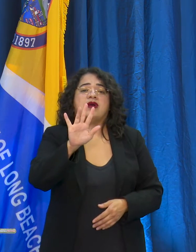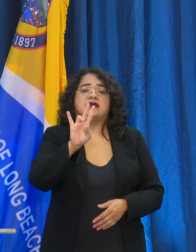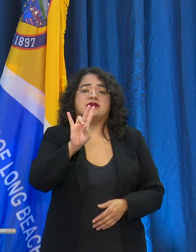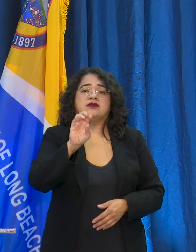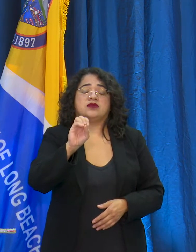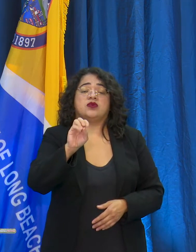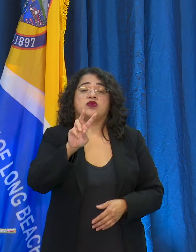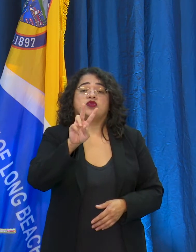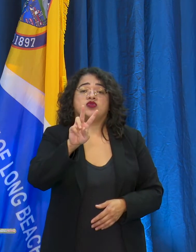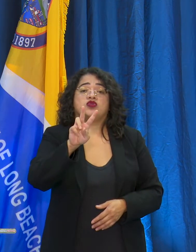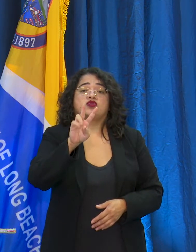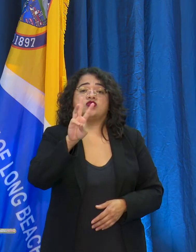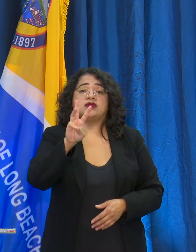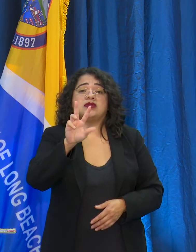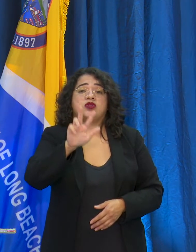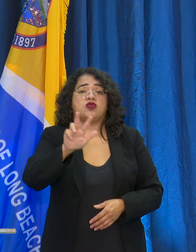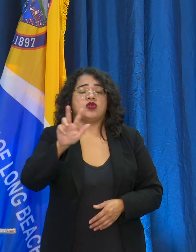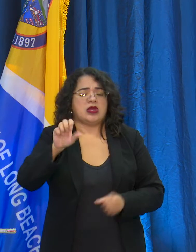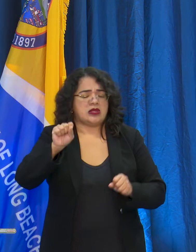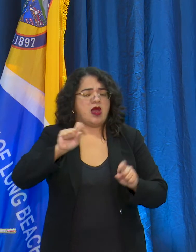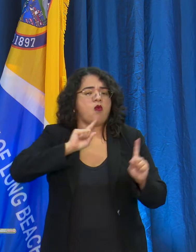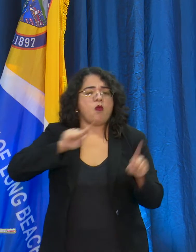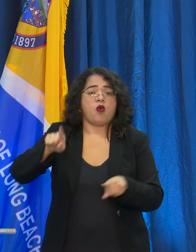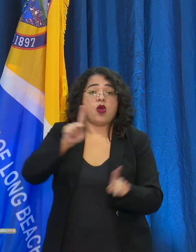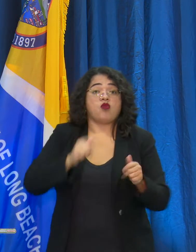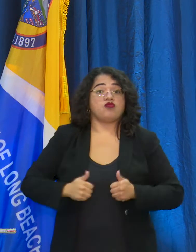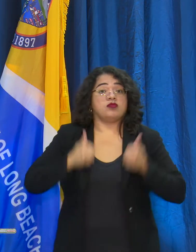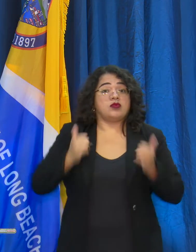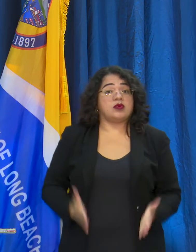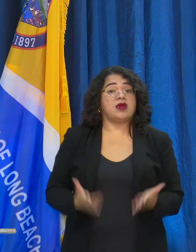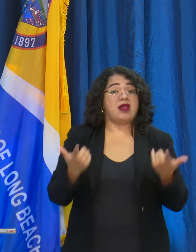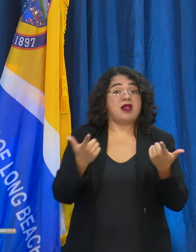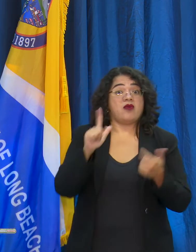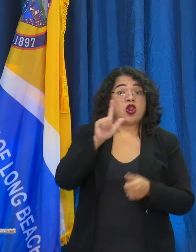562-570-2633, or they can email the task force which